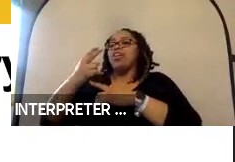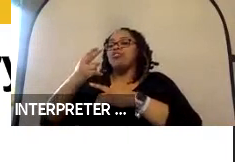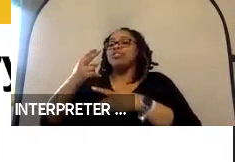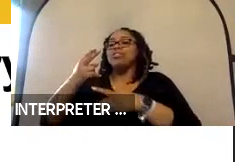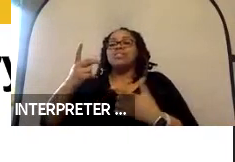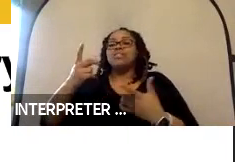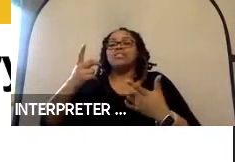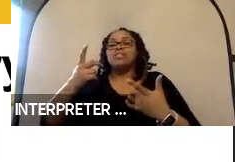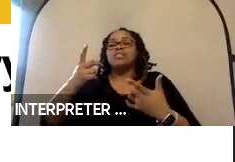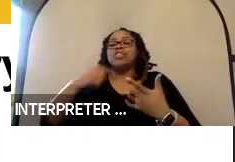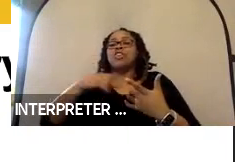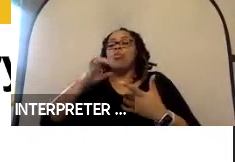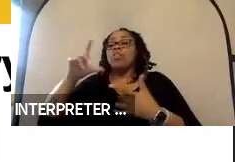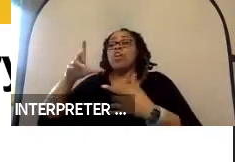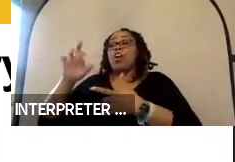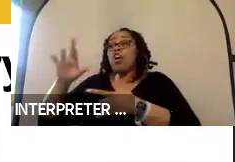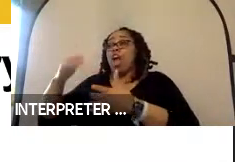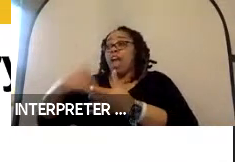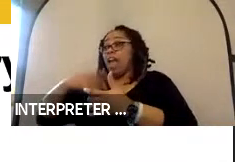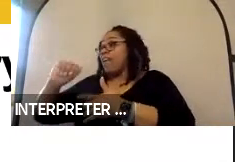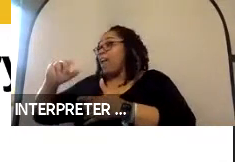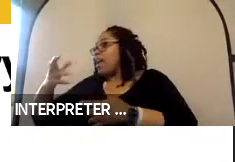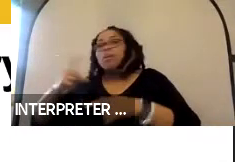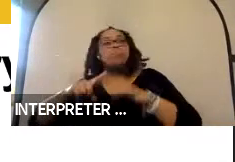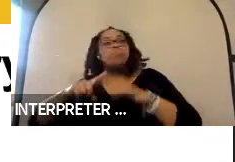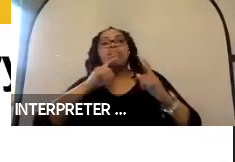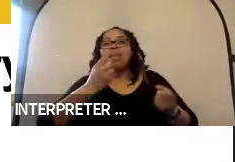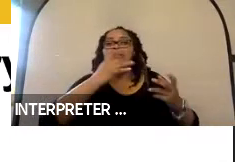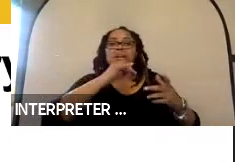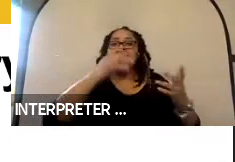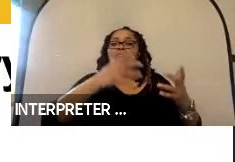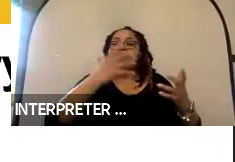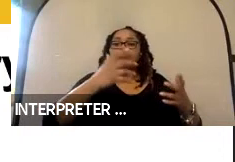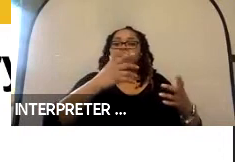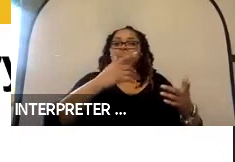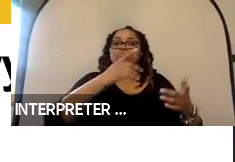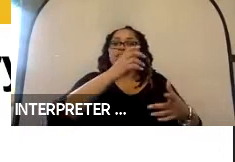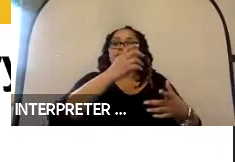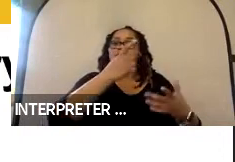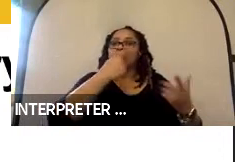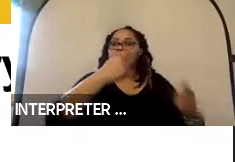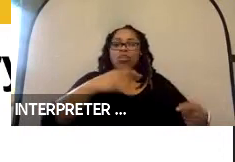to have vehicles with anchorages without very many wheelchairs that have the attachments.